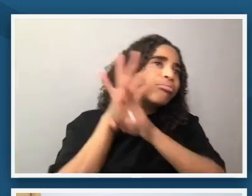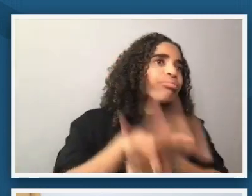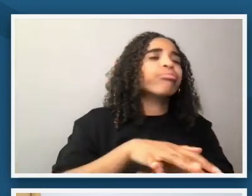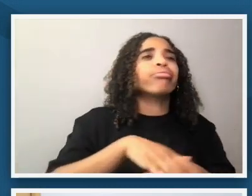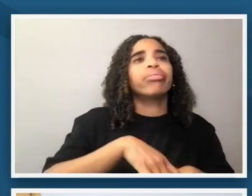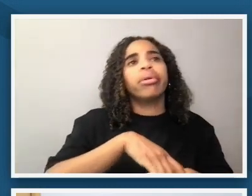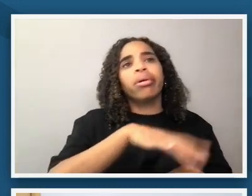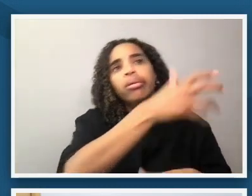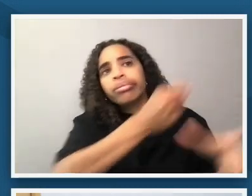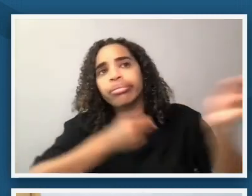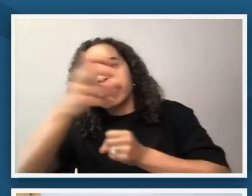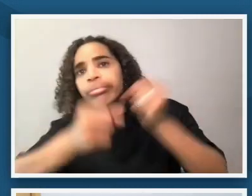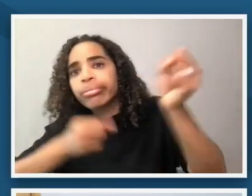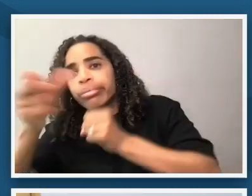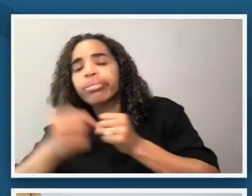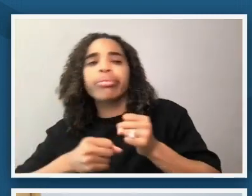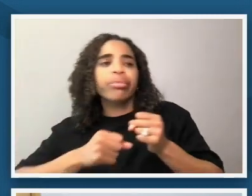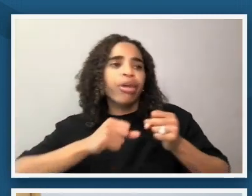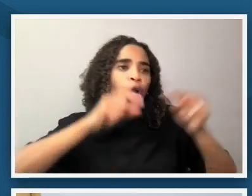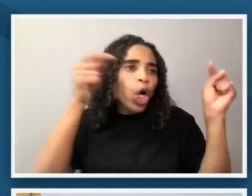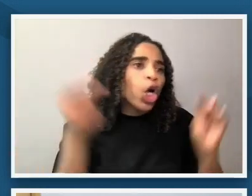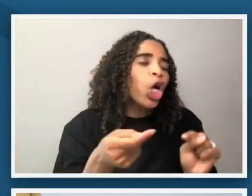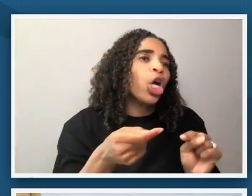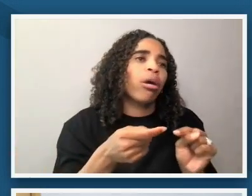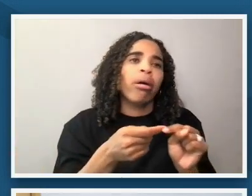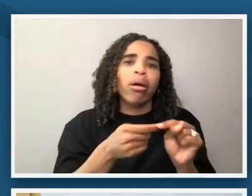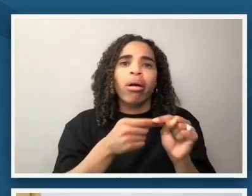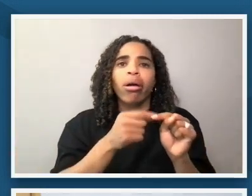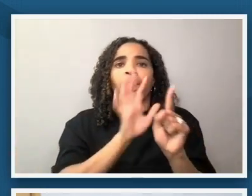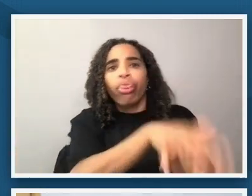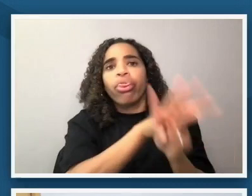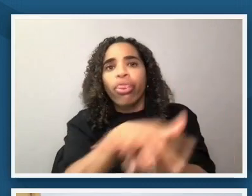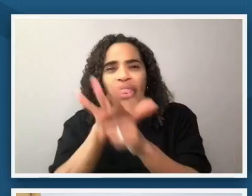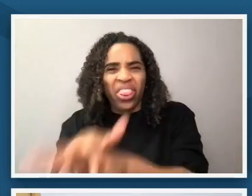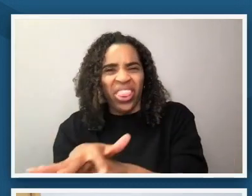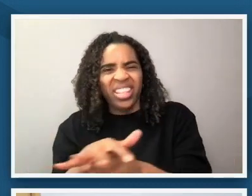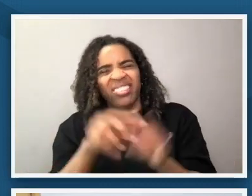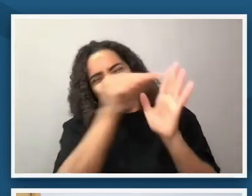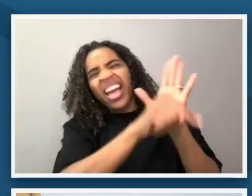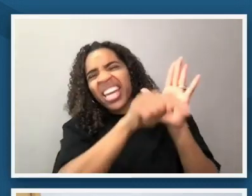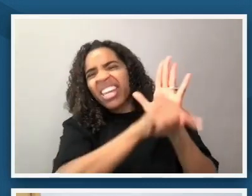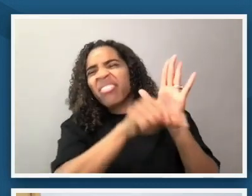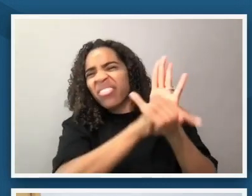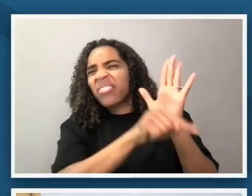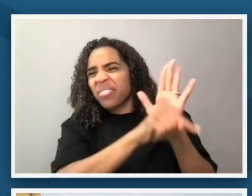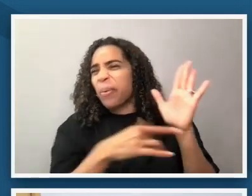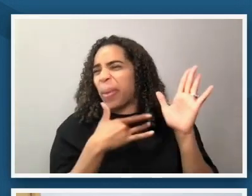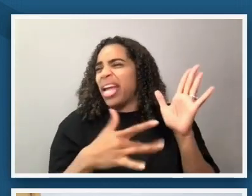are done to black people in the black